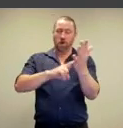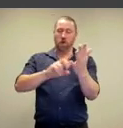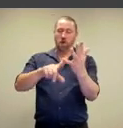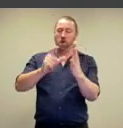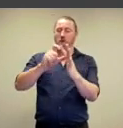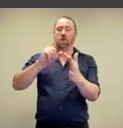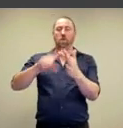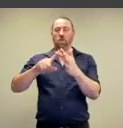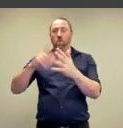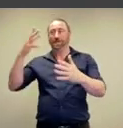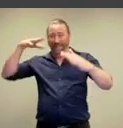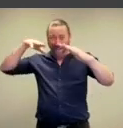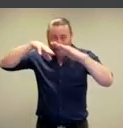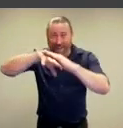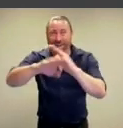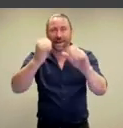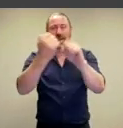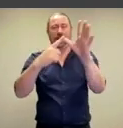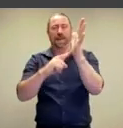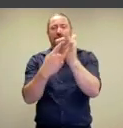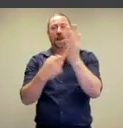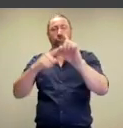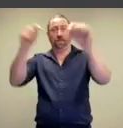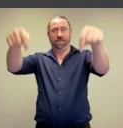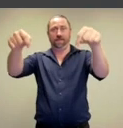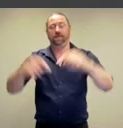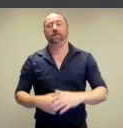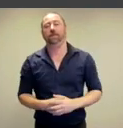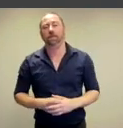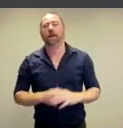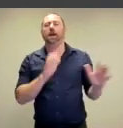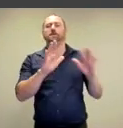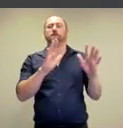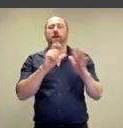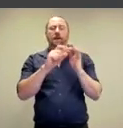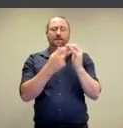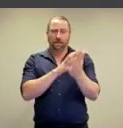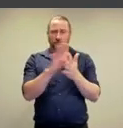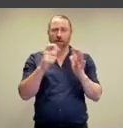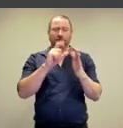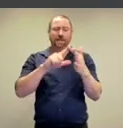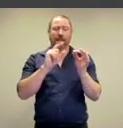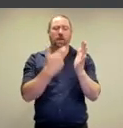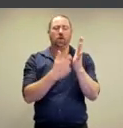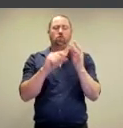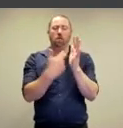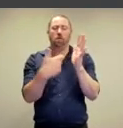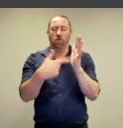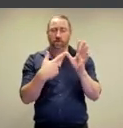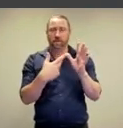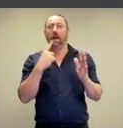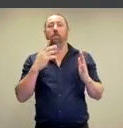it brings the nude body into the gallery